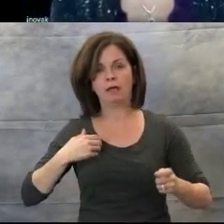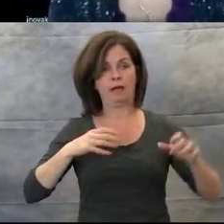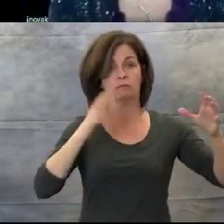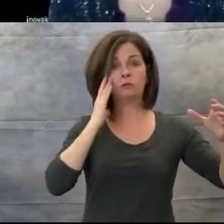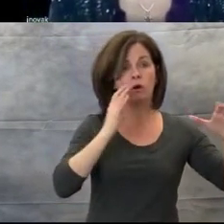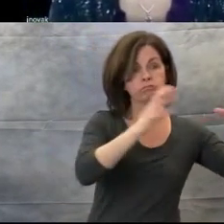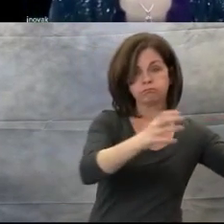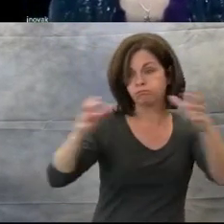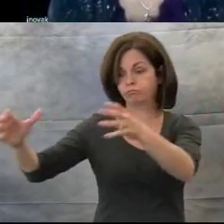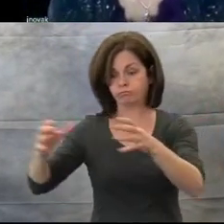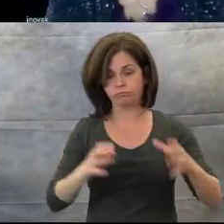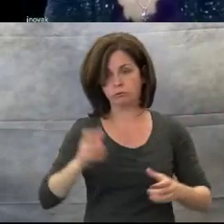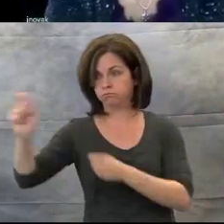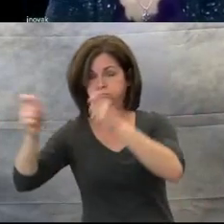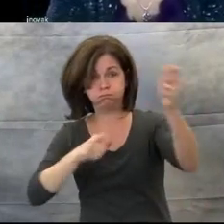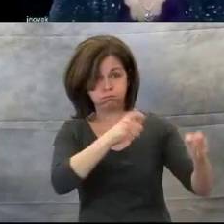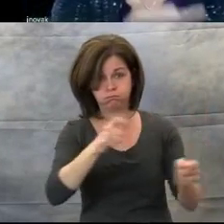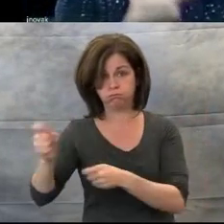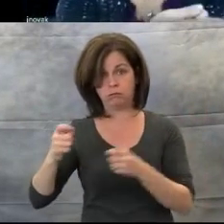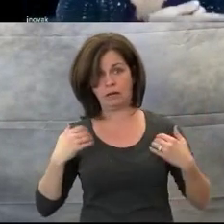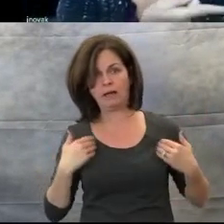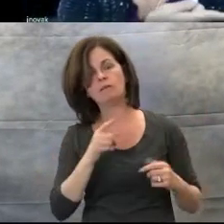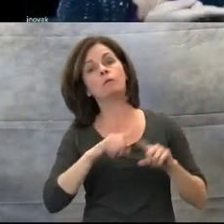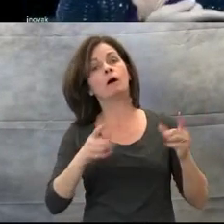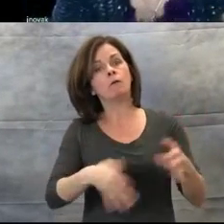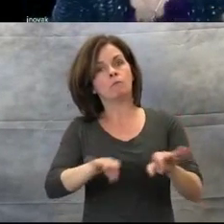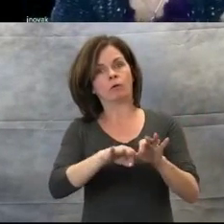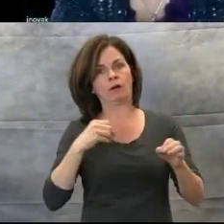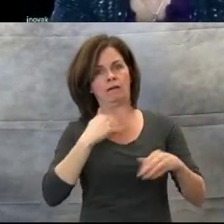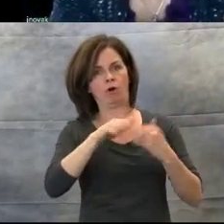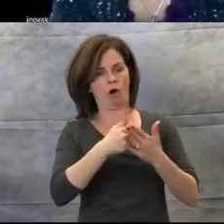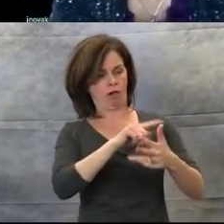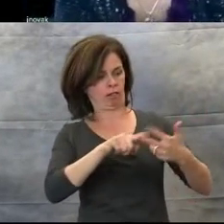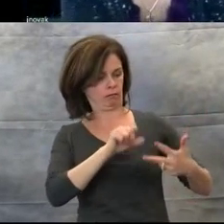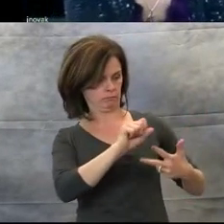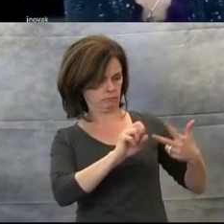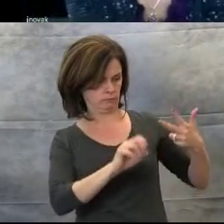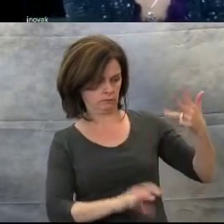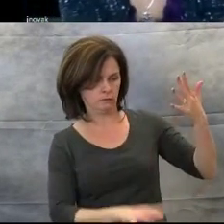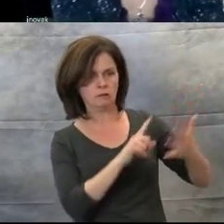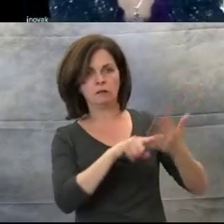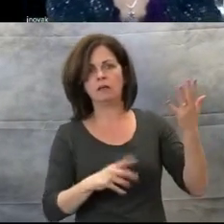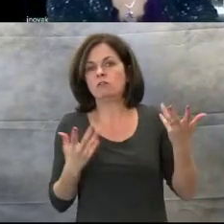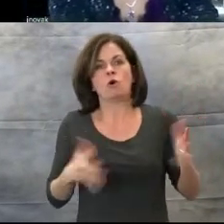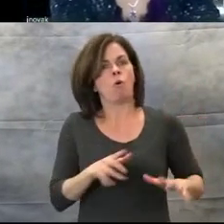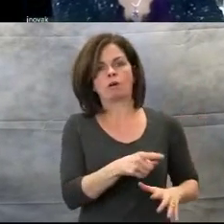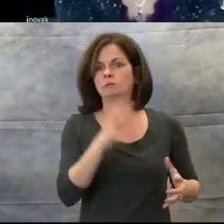concept of a drum, so they don't assume that a drum means only this that, they're holding in their hand.